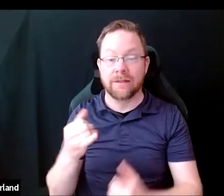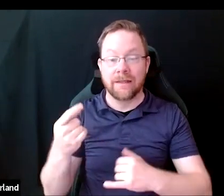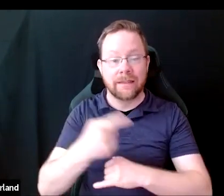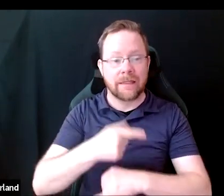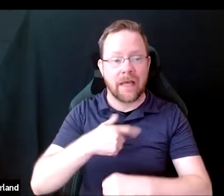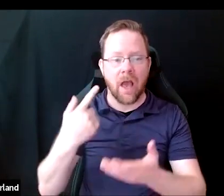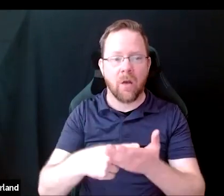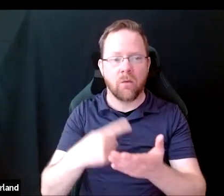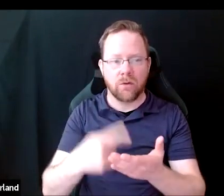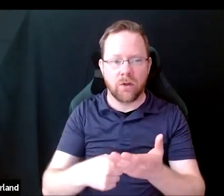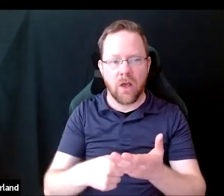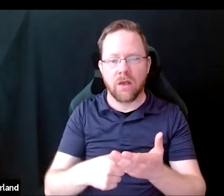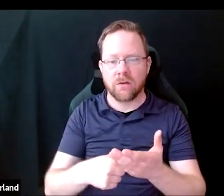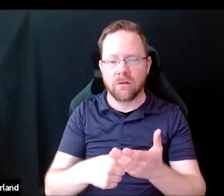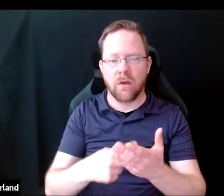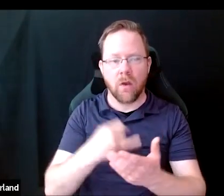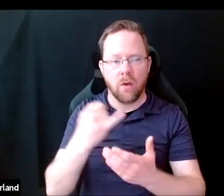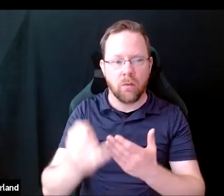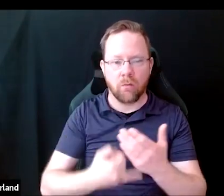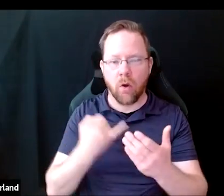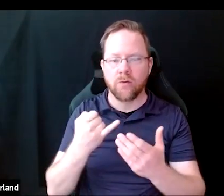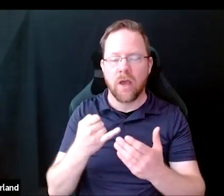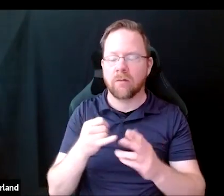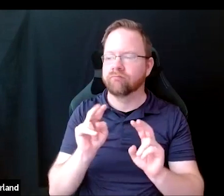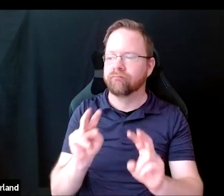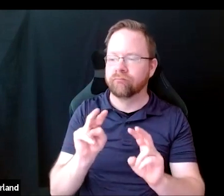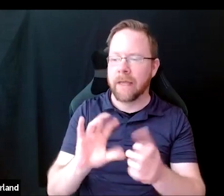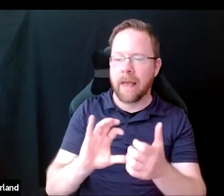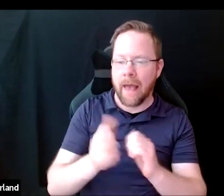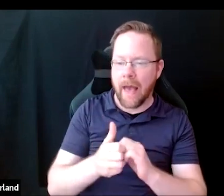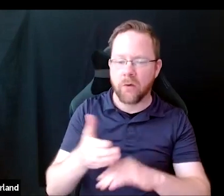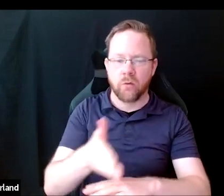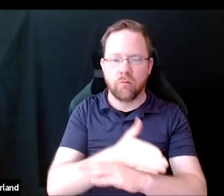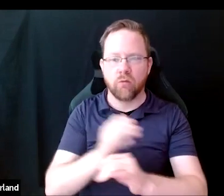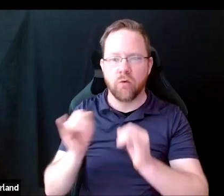that we've been involved in looking at ways to make interviews in science more accessible